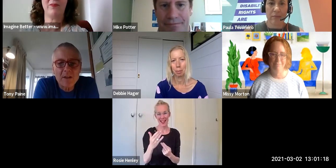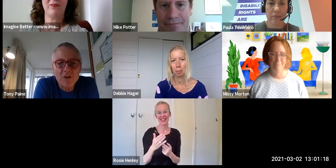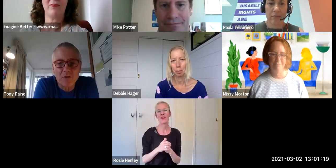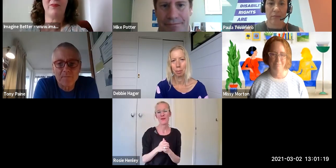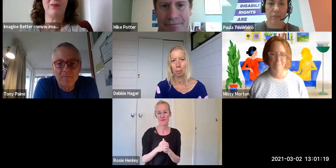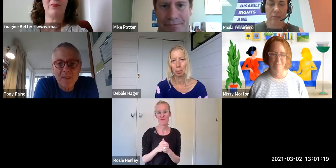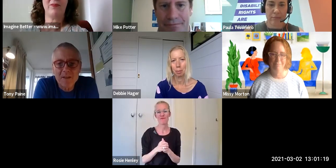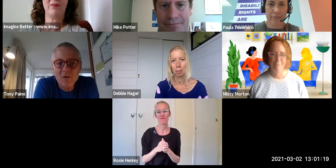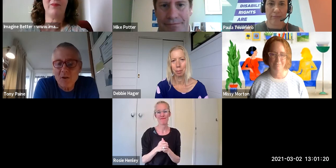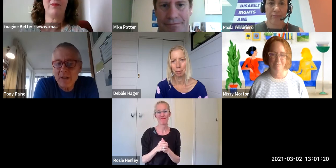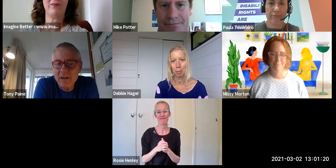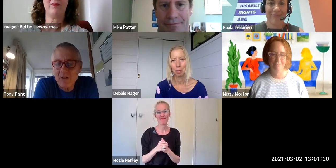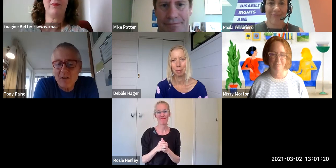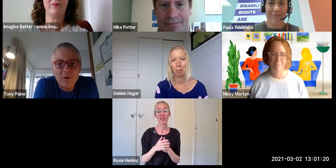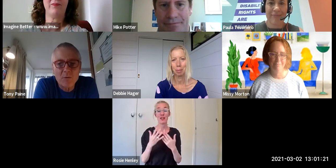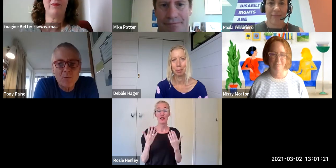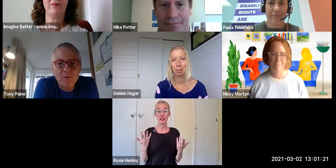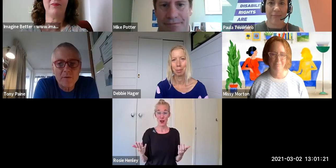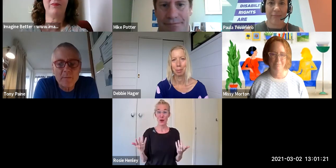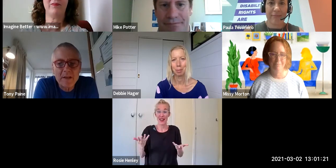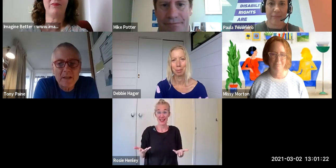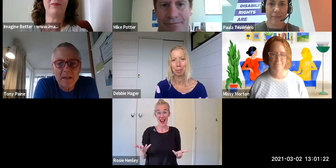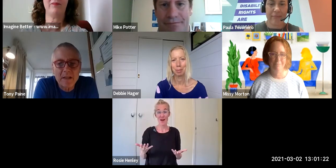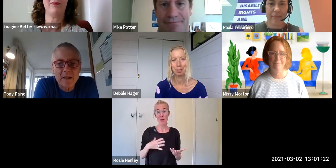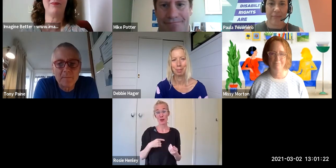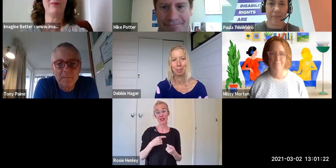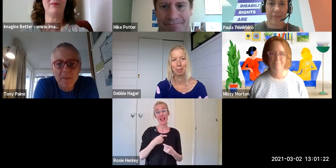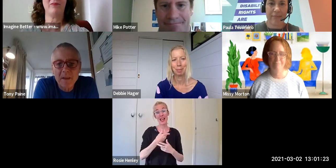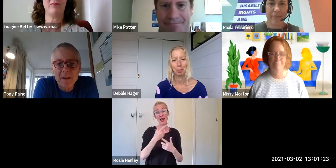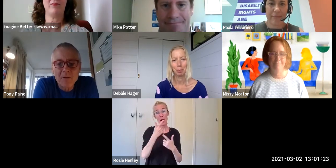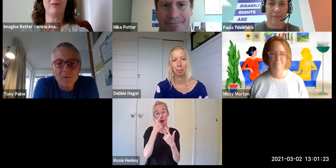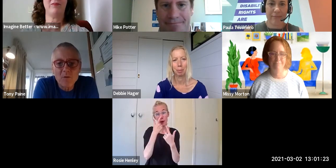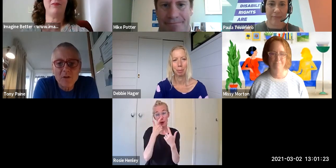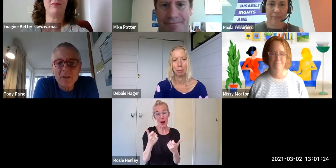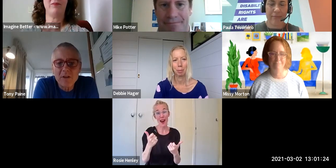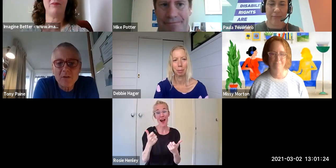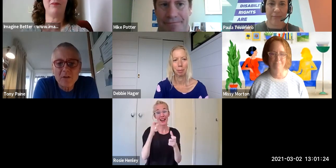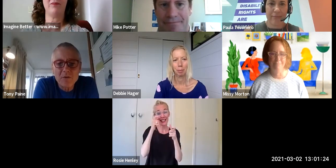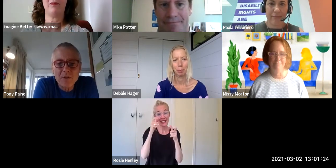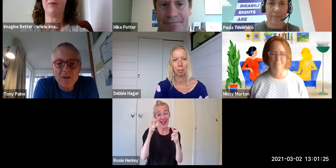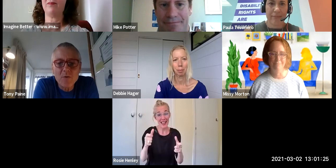So on that note I wish you all the very best and look forward to continuing to see you